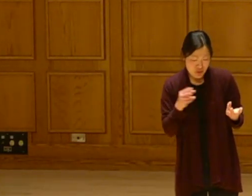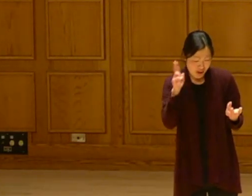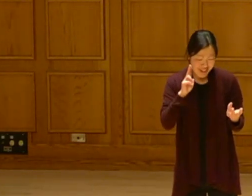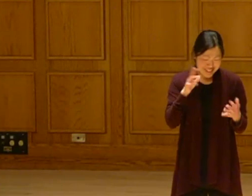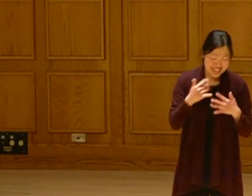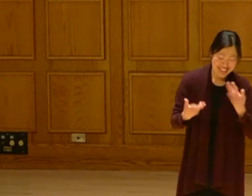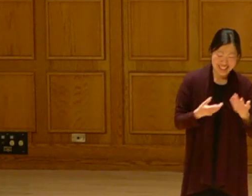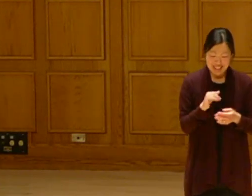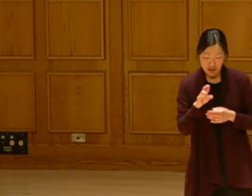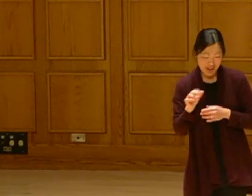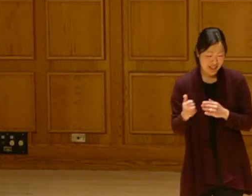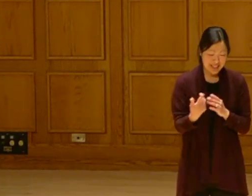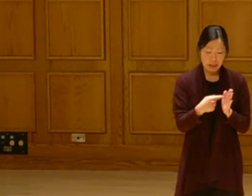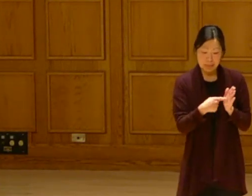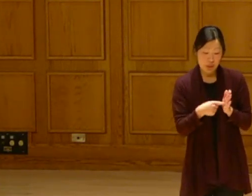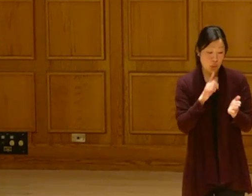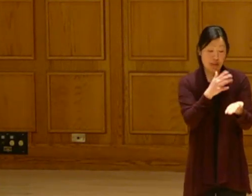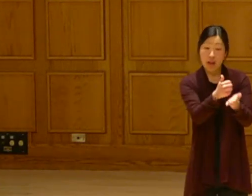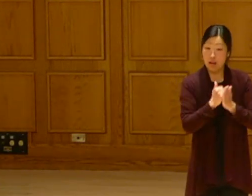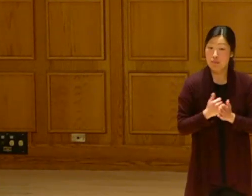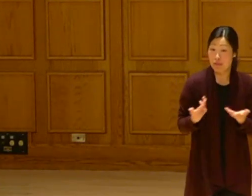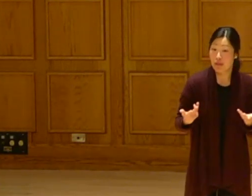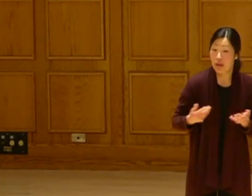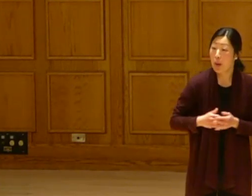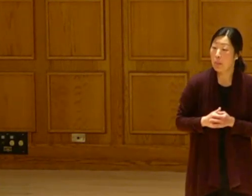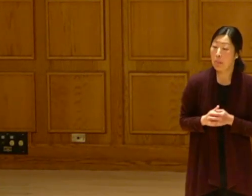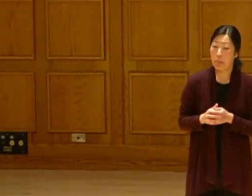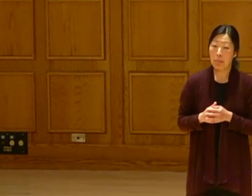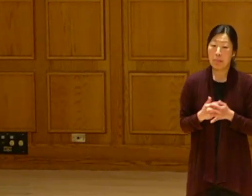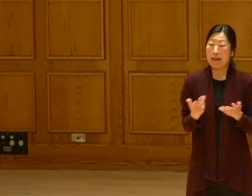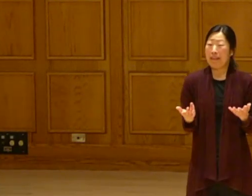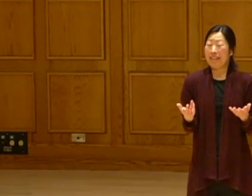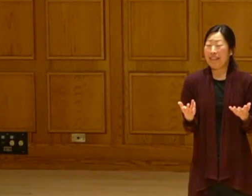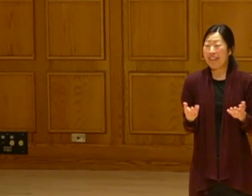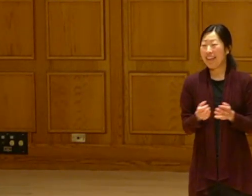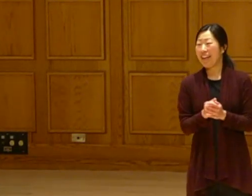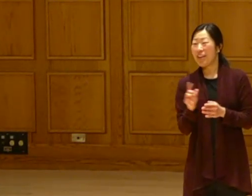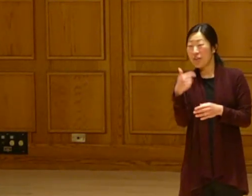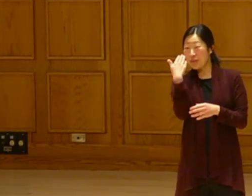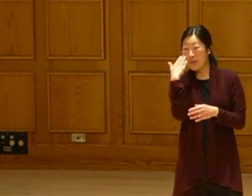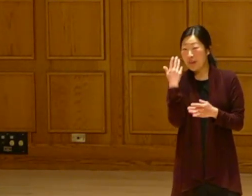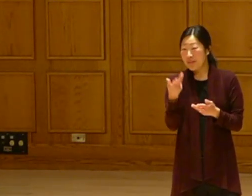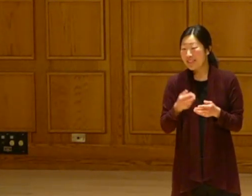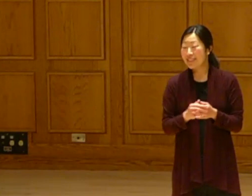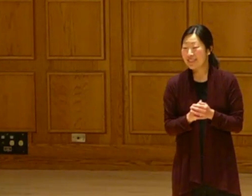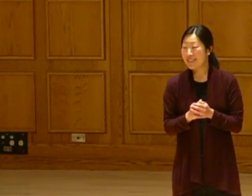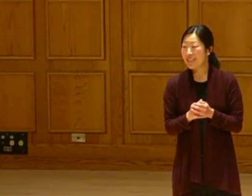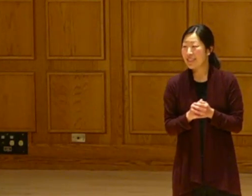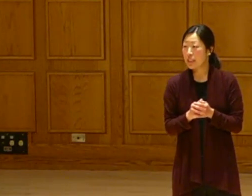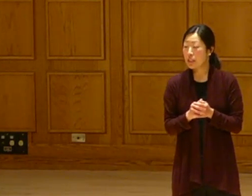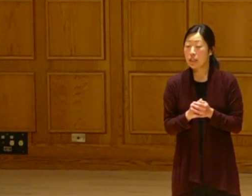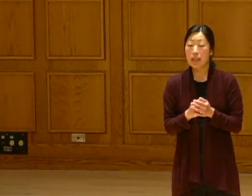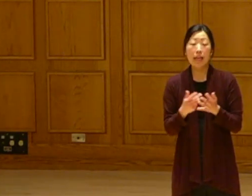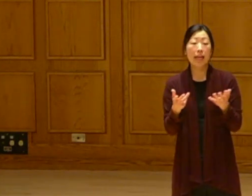The IRA Act. The Jewish uncles. Ira and Bill. They are really helping me out here.